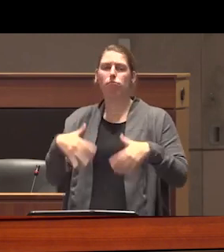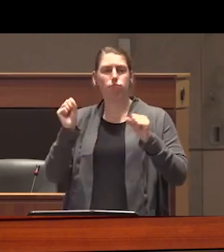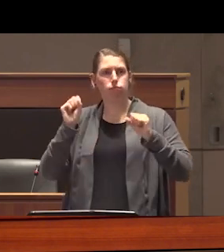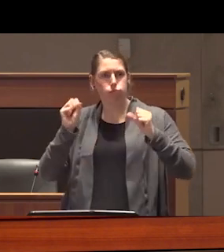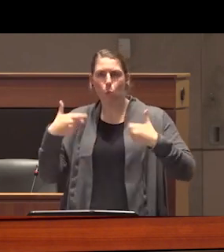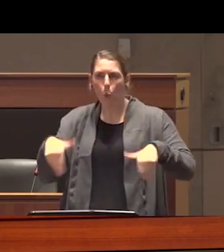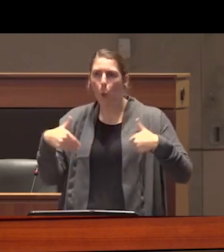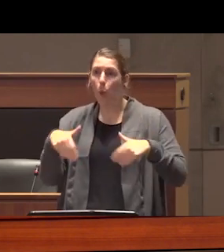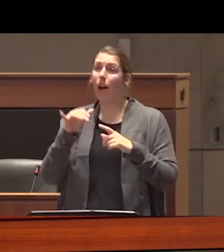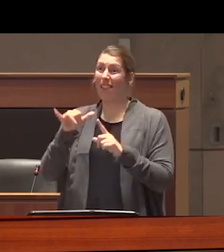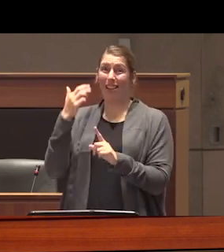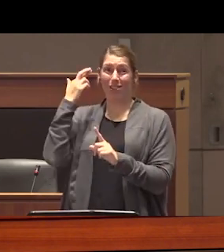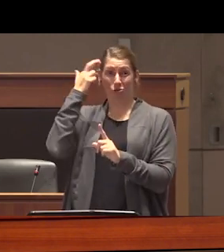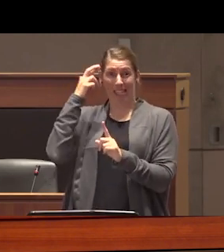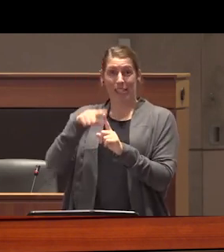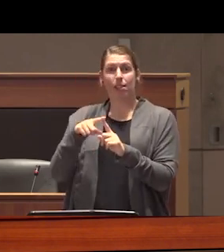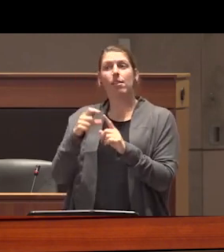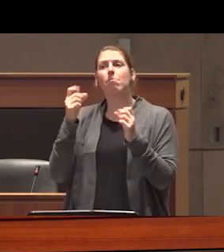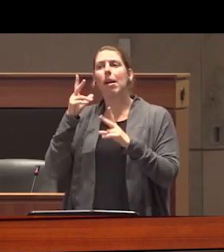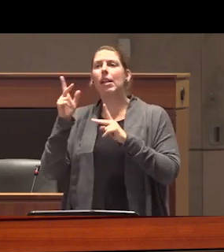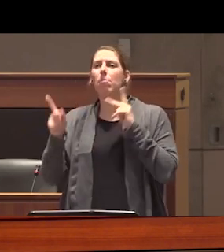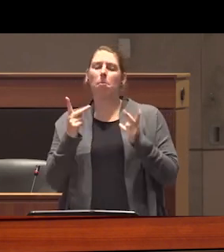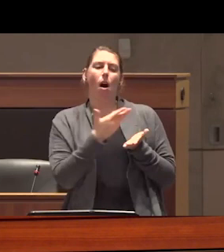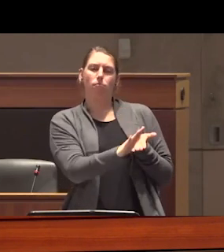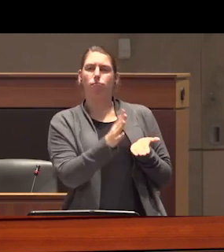and they're a big part of why we're seeing so much hostility toward poor and homeless drug